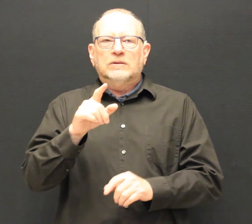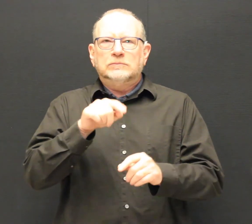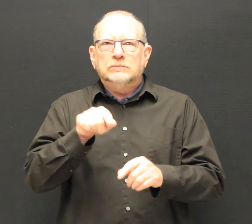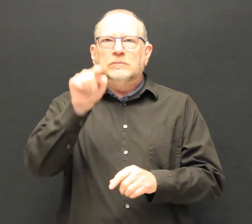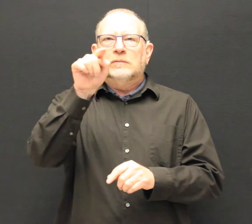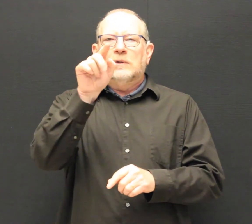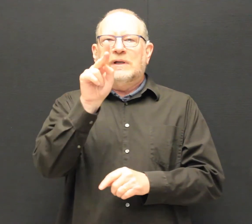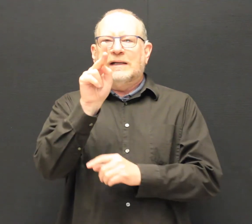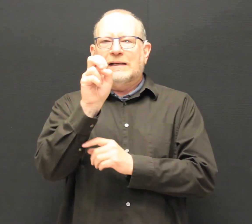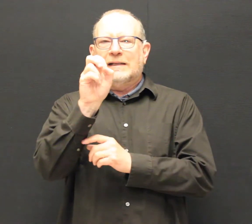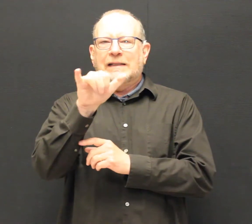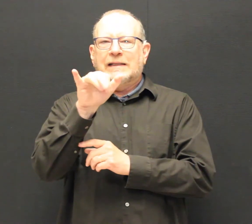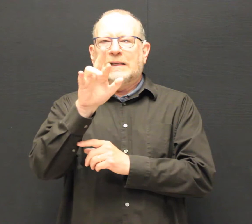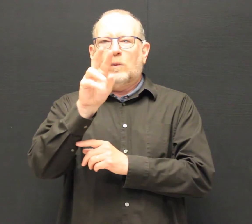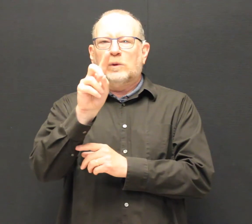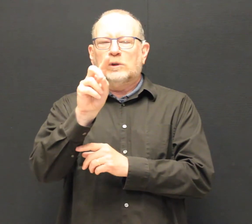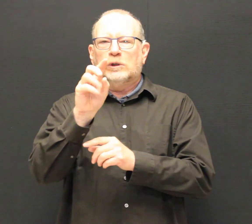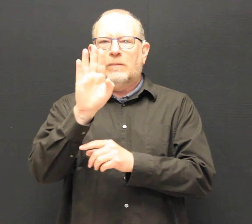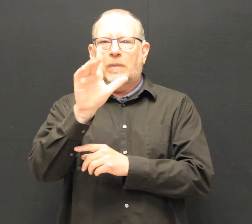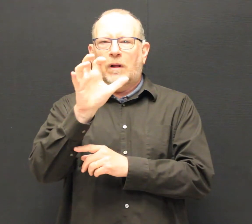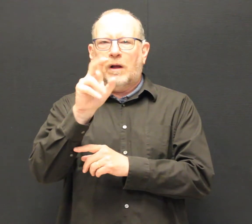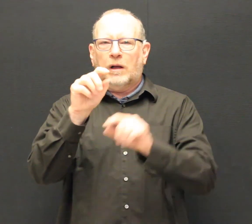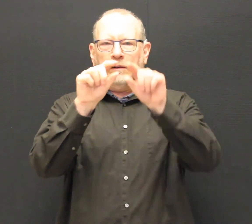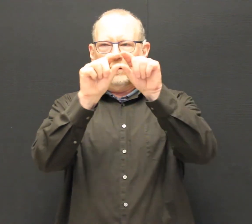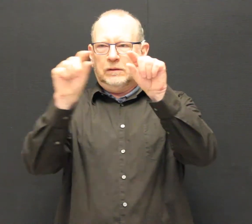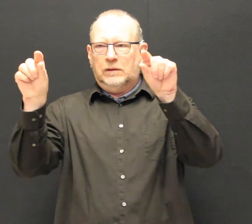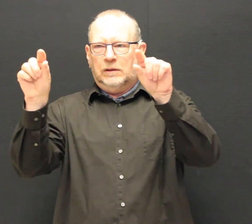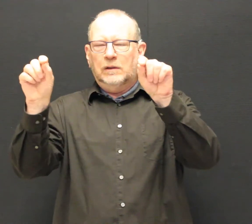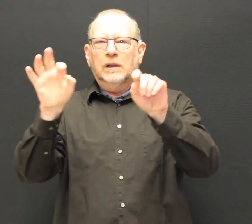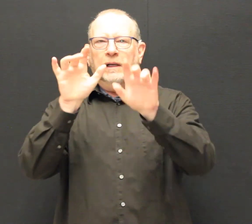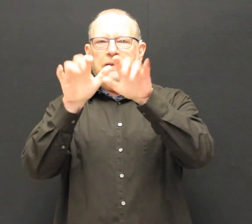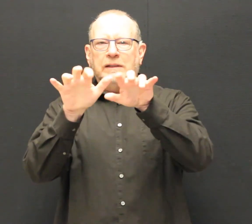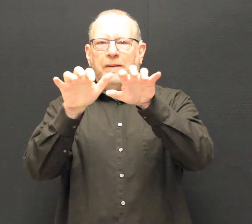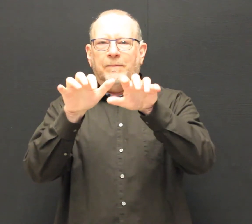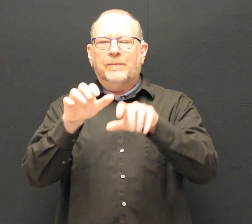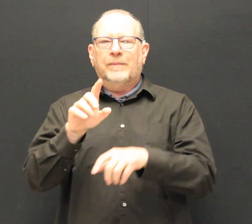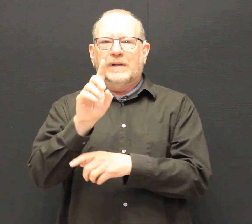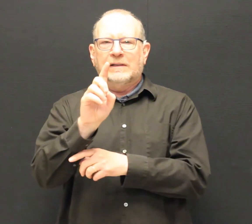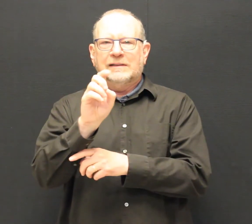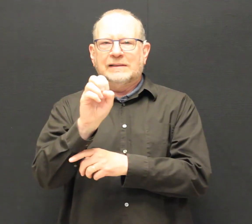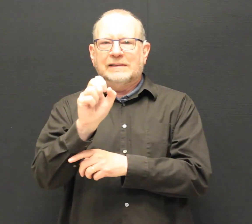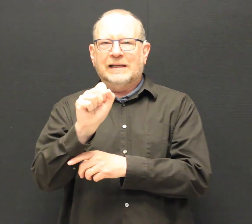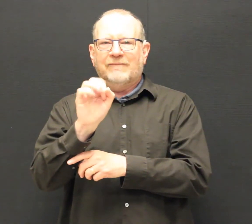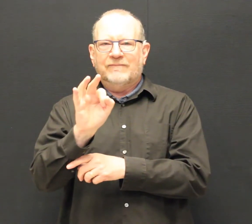Near the top of the page is a Keywords search block. Type “Deaf” in the block